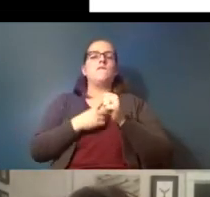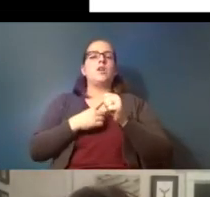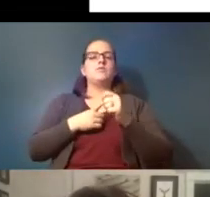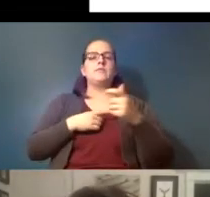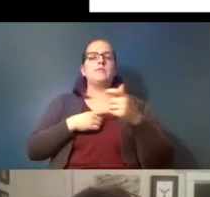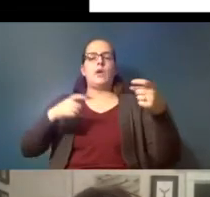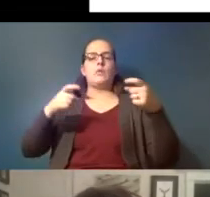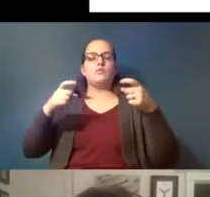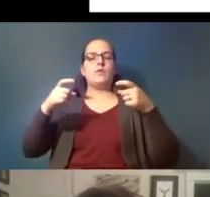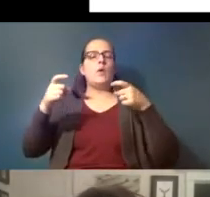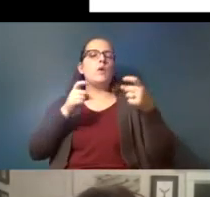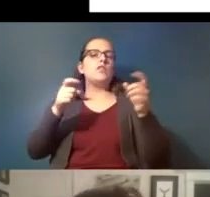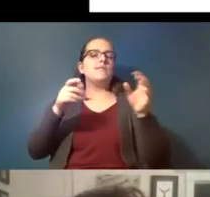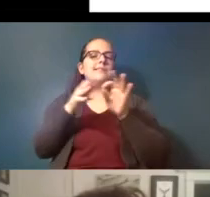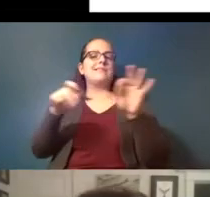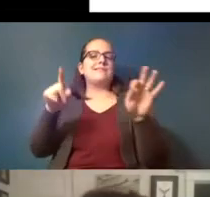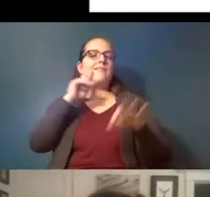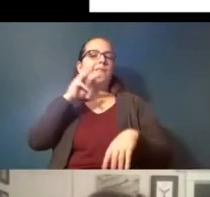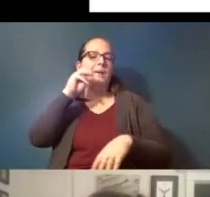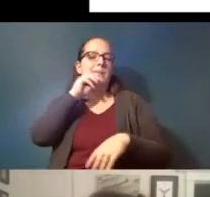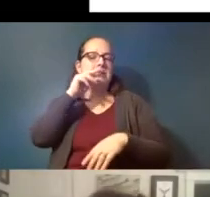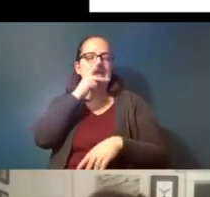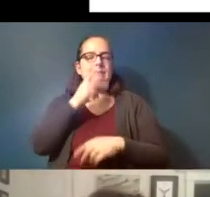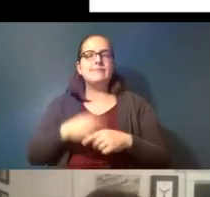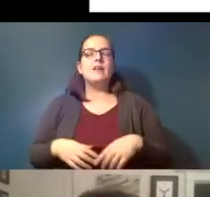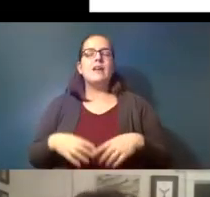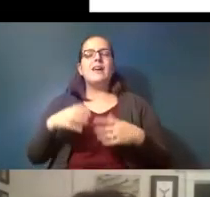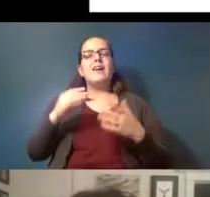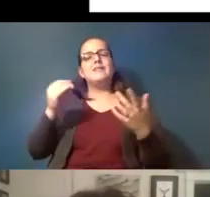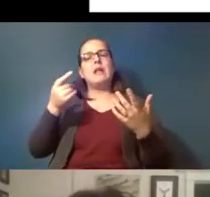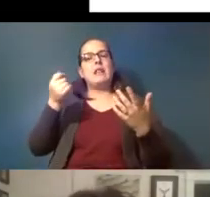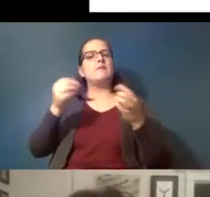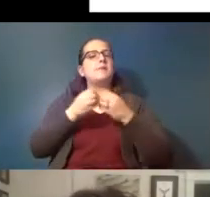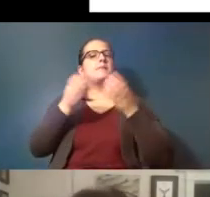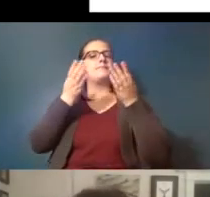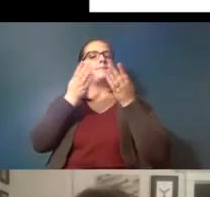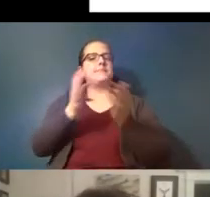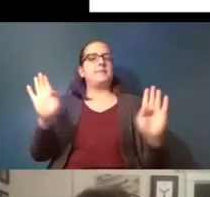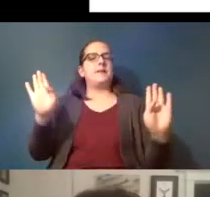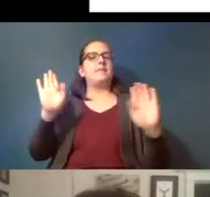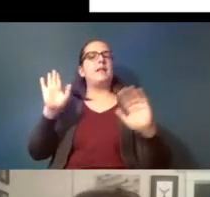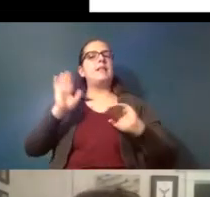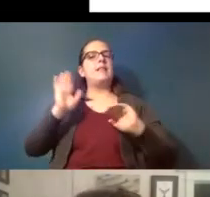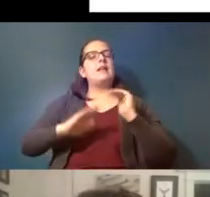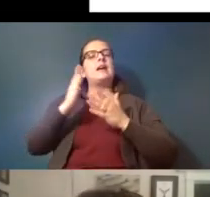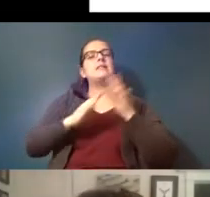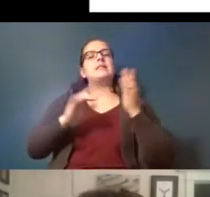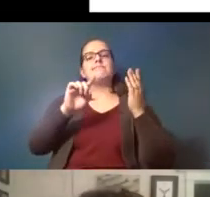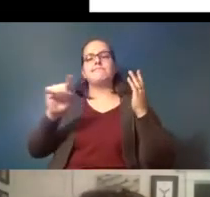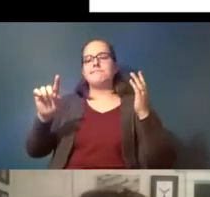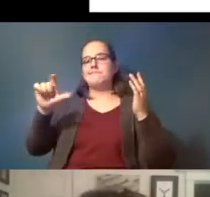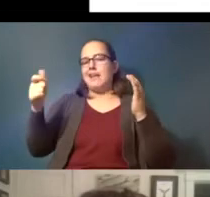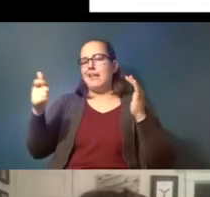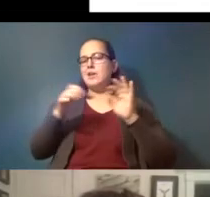for microplastics and it's a bit broader than some of the other definitions have been because